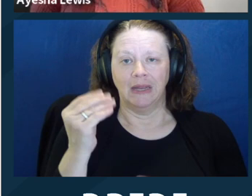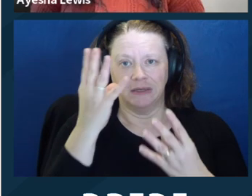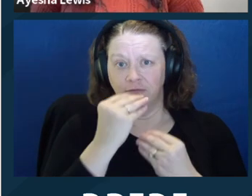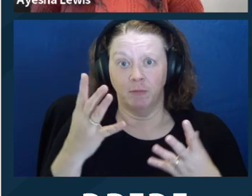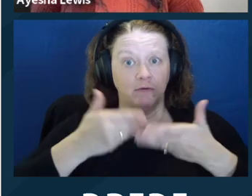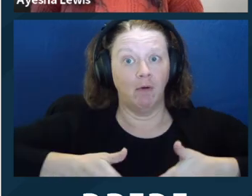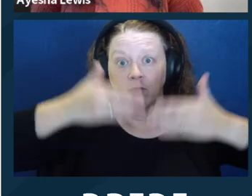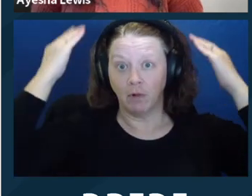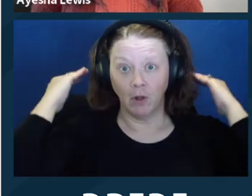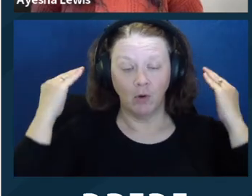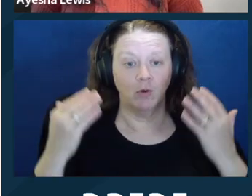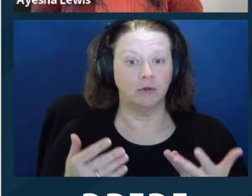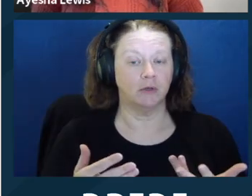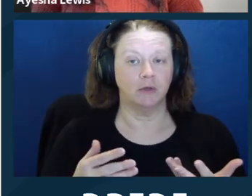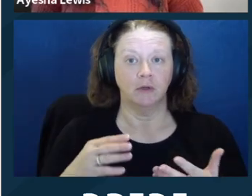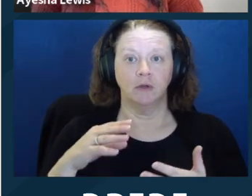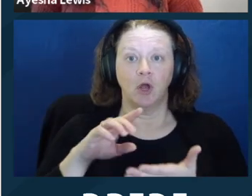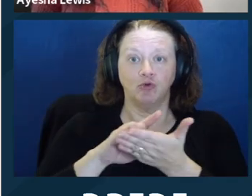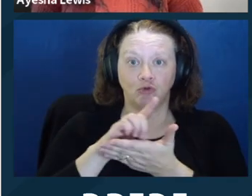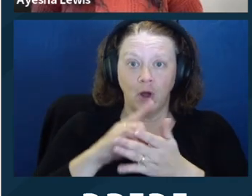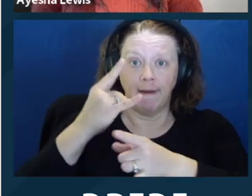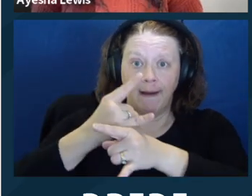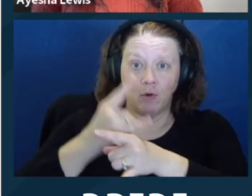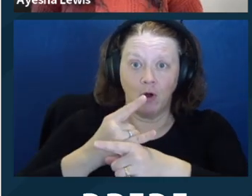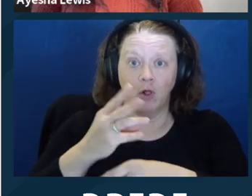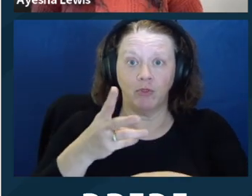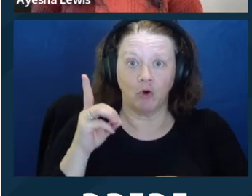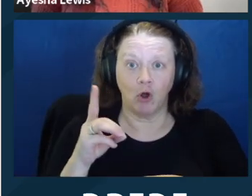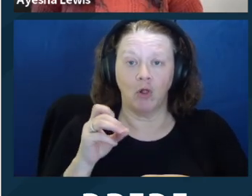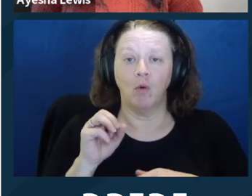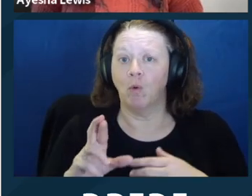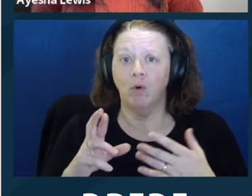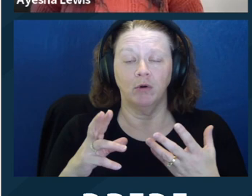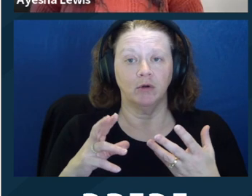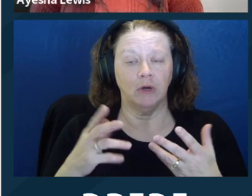And this applies to many clients, regardless of whether or not they have a disability.